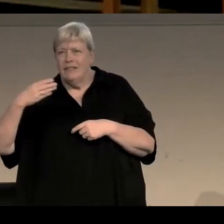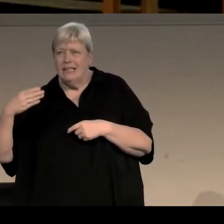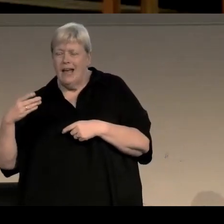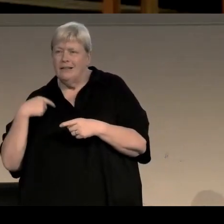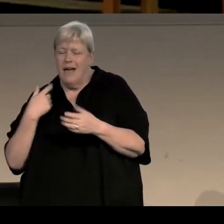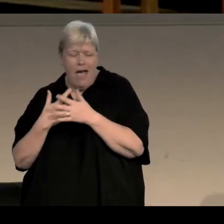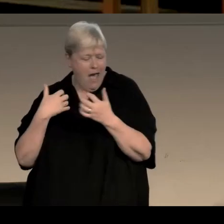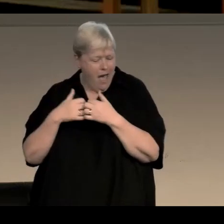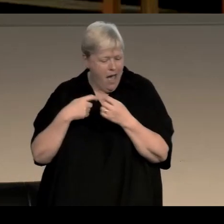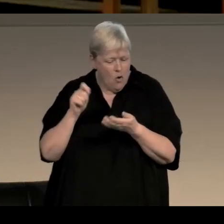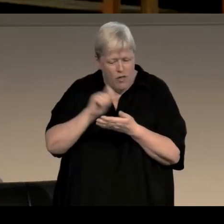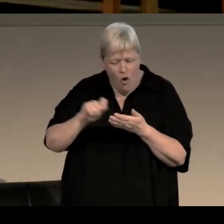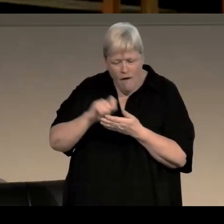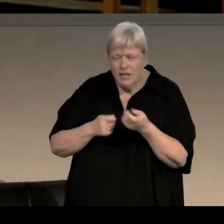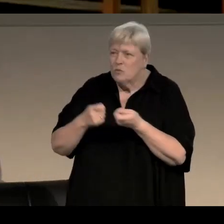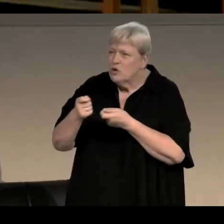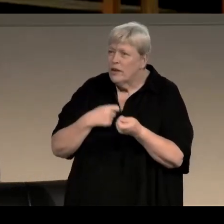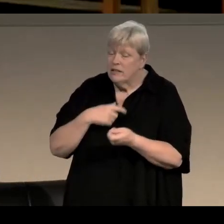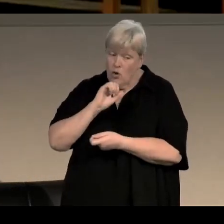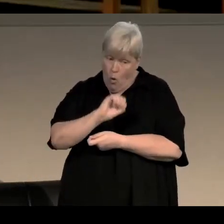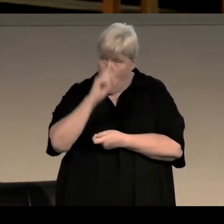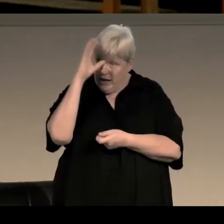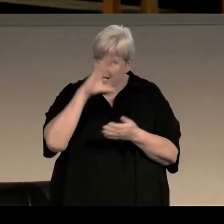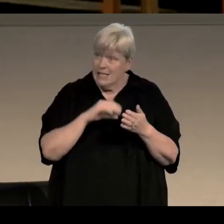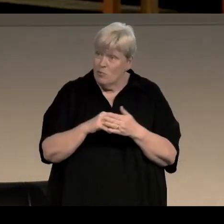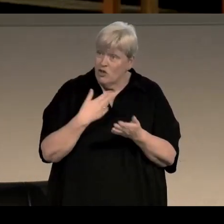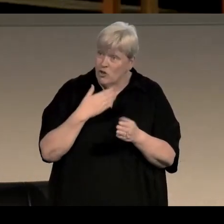to what extent did you draw on your own experiences of being in a newspaper office?